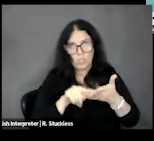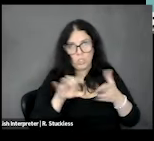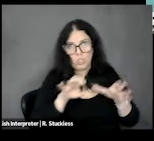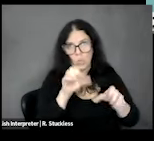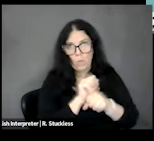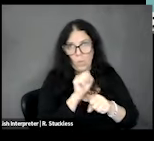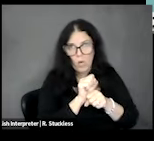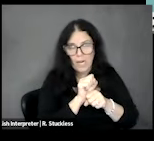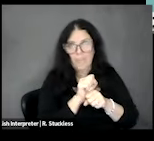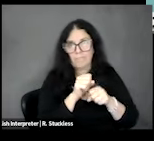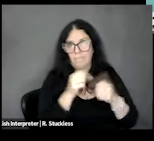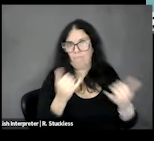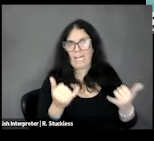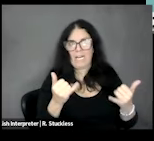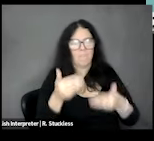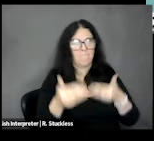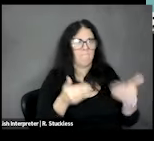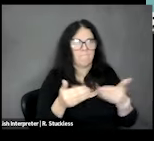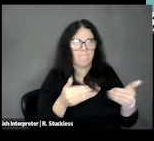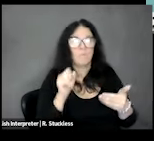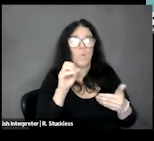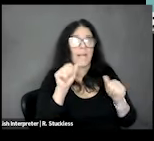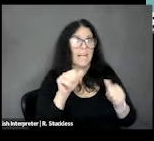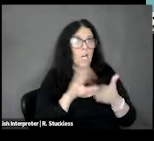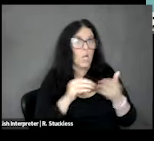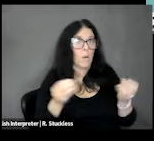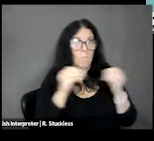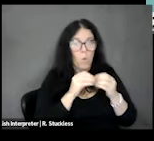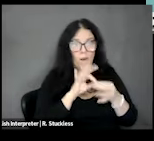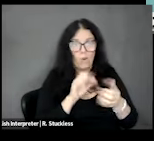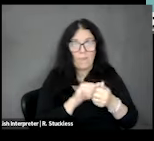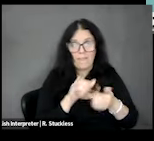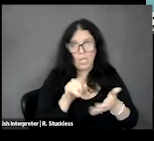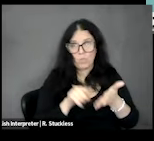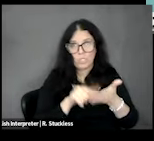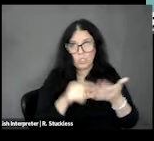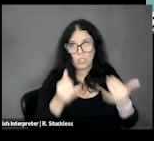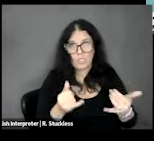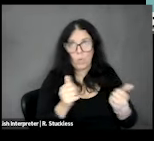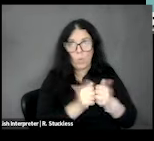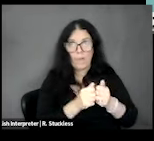as we speak. So, you can learn more about the research currently underway with All of Us